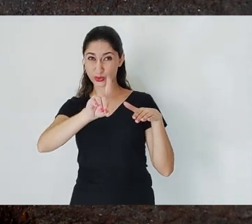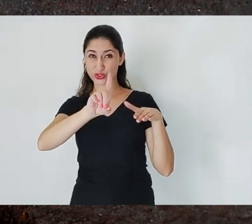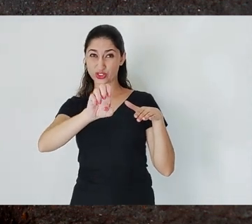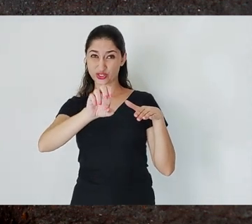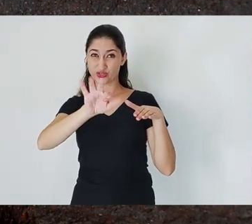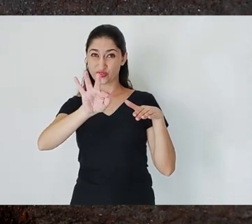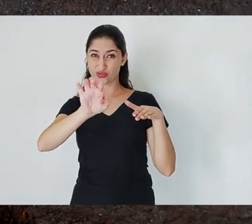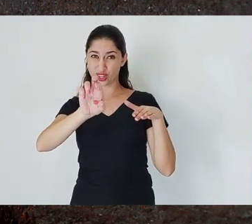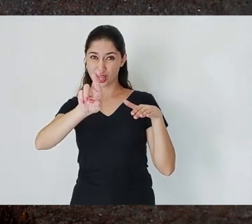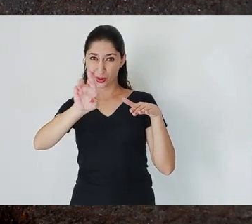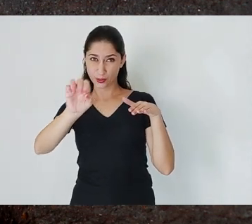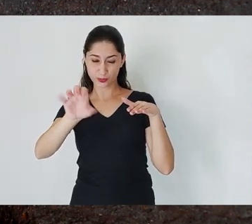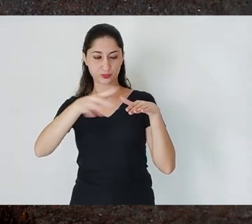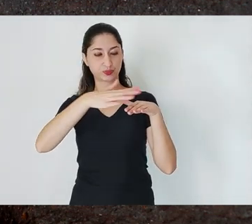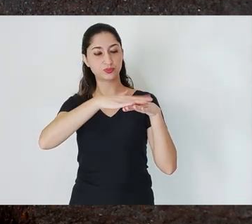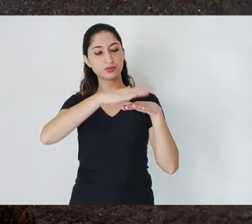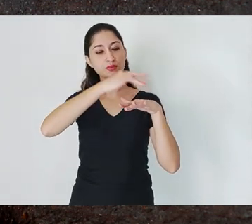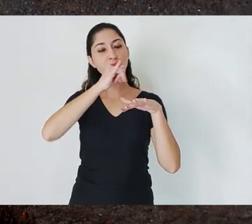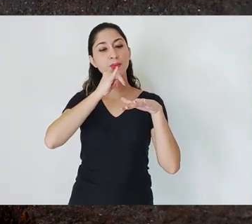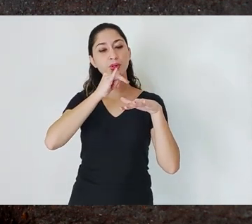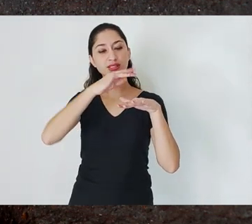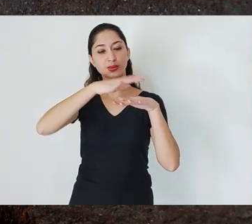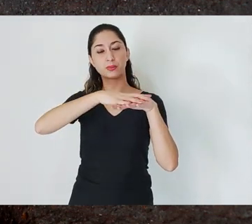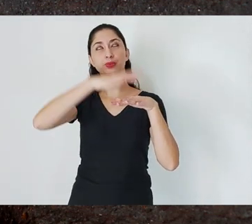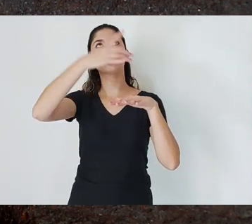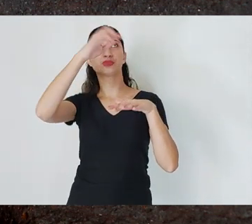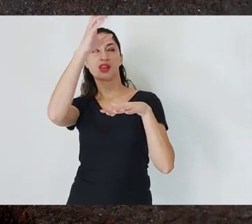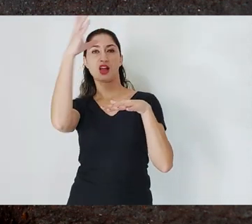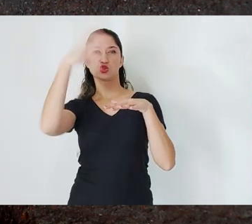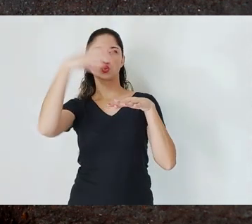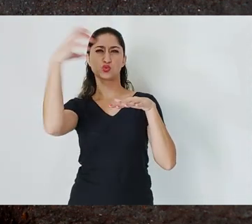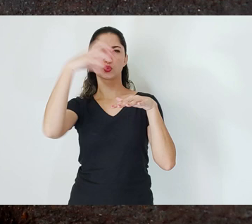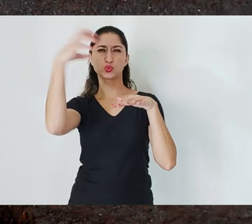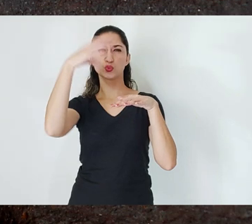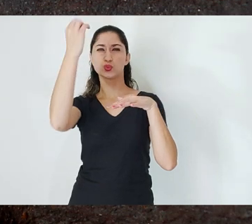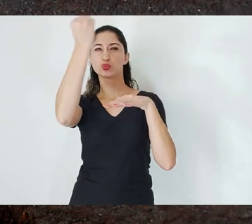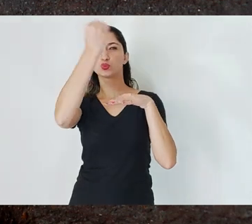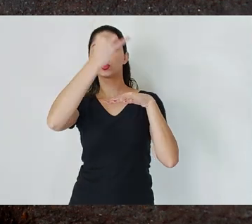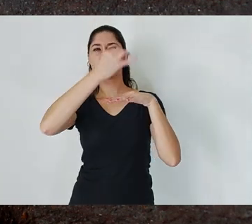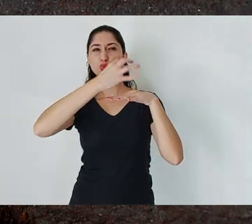it is very permeable. When the rainwater falls, it quickly permeates the hardpan